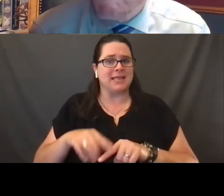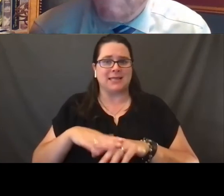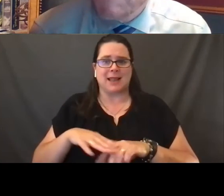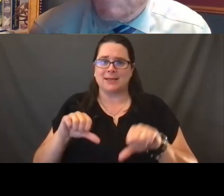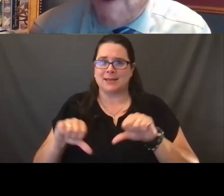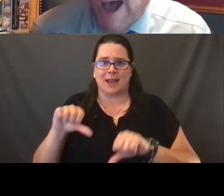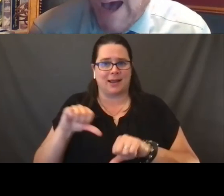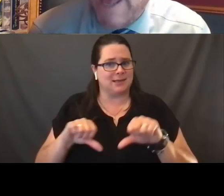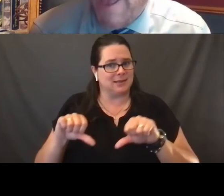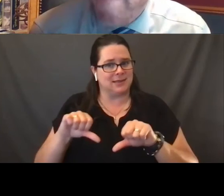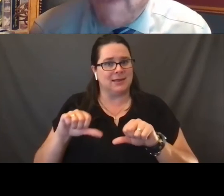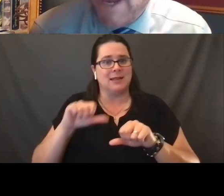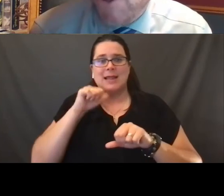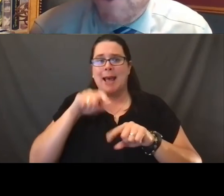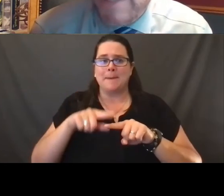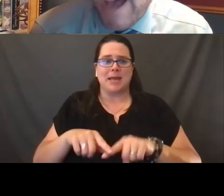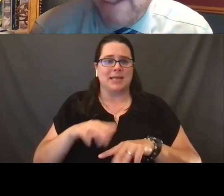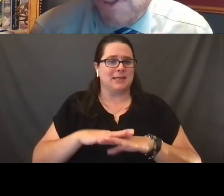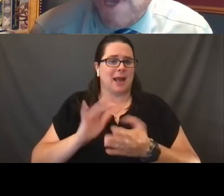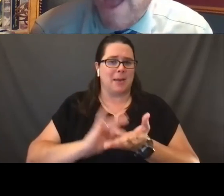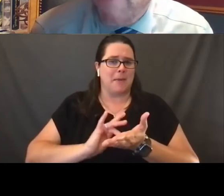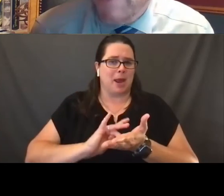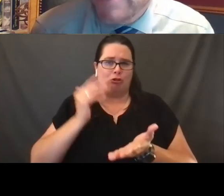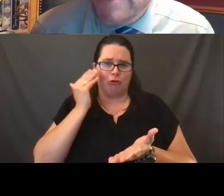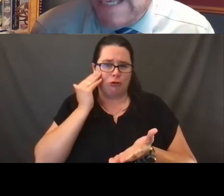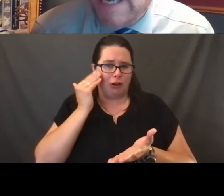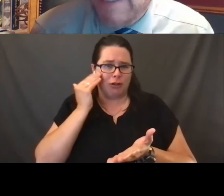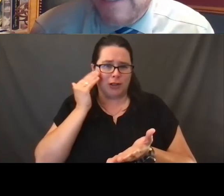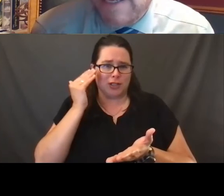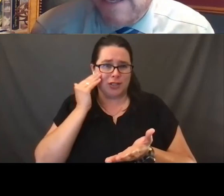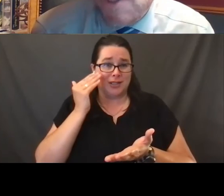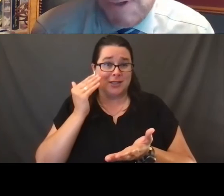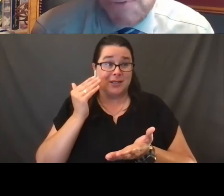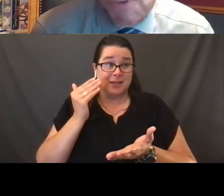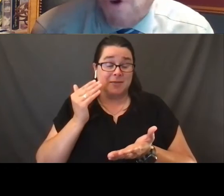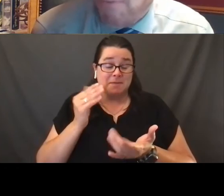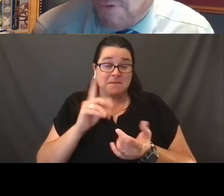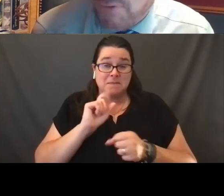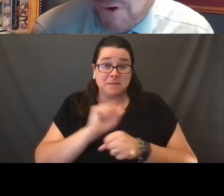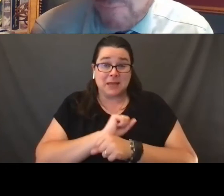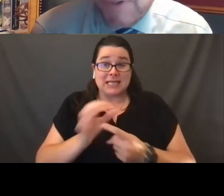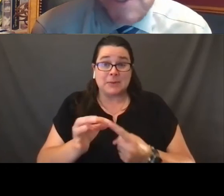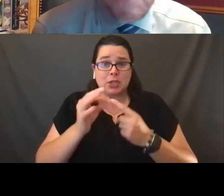and not premised upon medical knowledge. That indeed, indeed, especially with hormone therapies